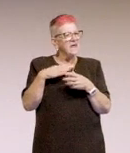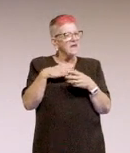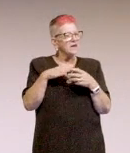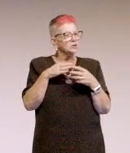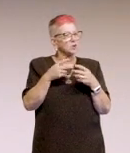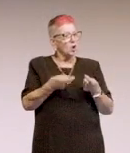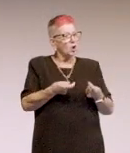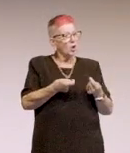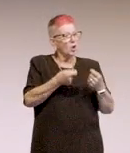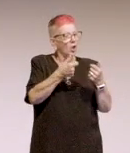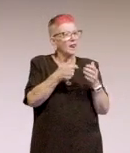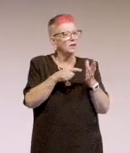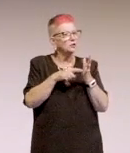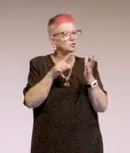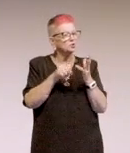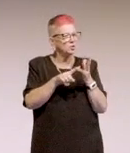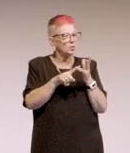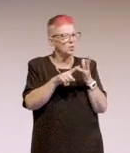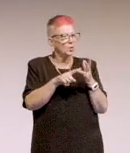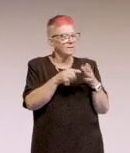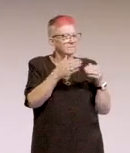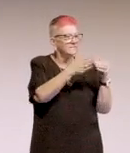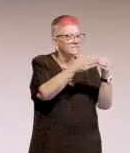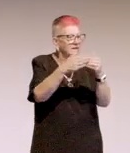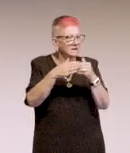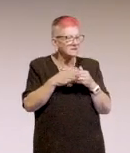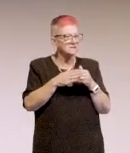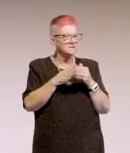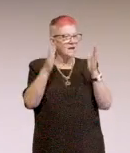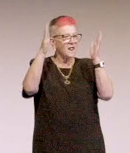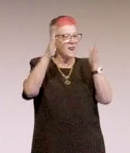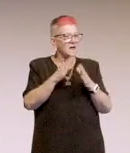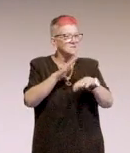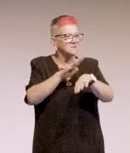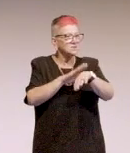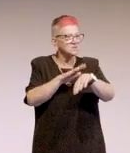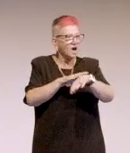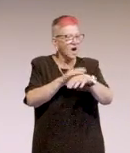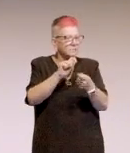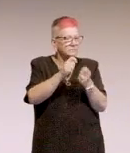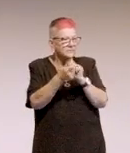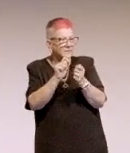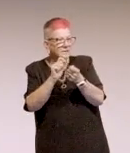It's easier to fix, it's faster to fix, less time redoing dev, less time in testing, less defects gets raised,